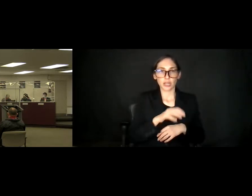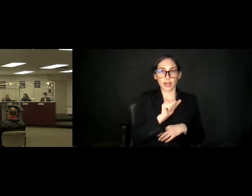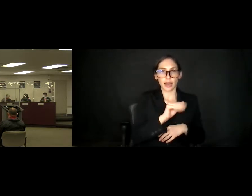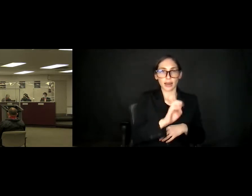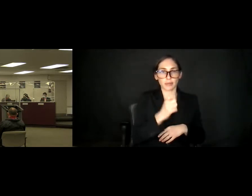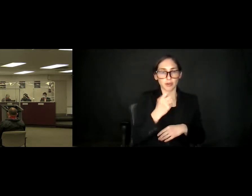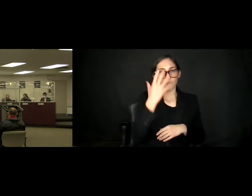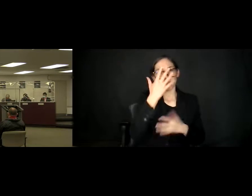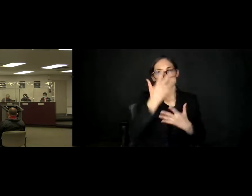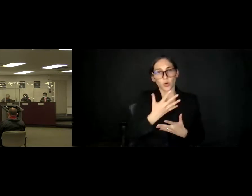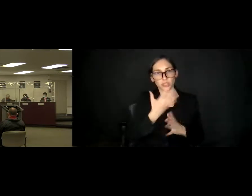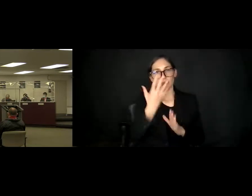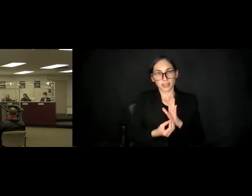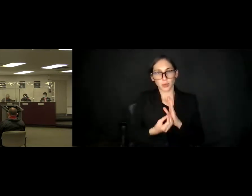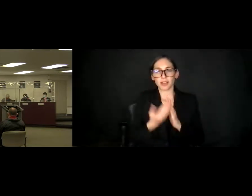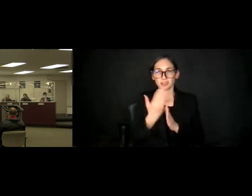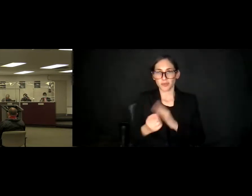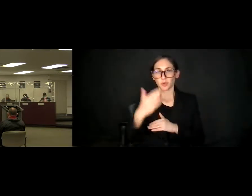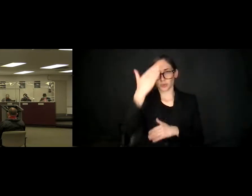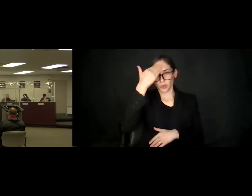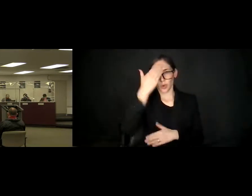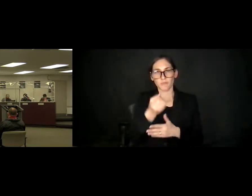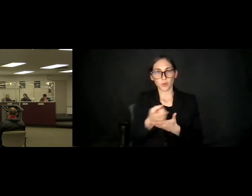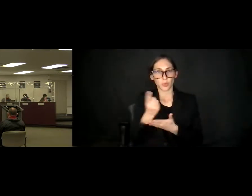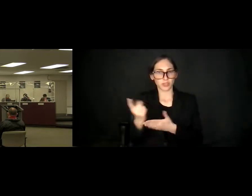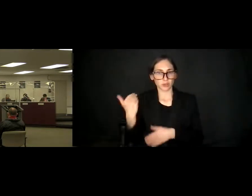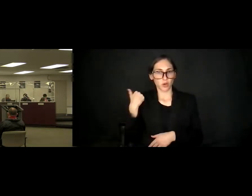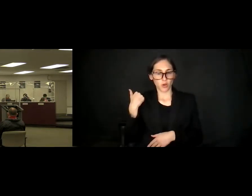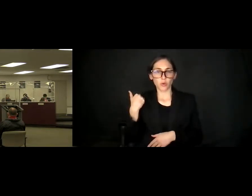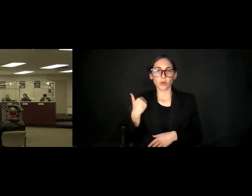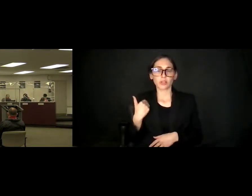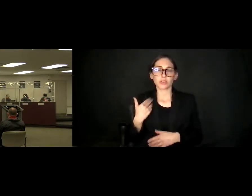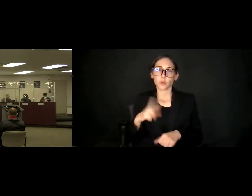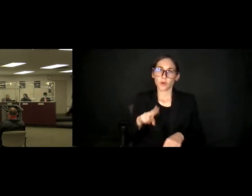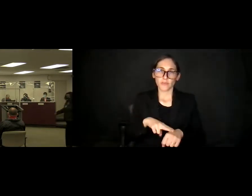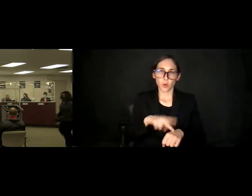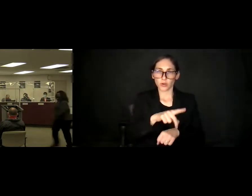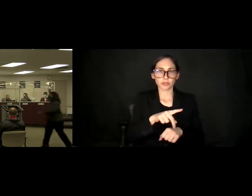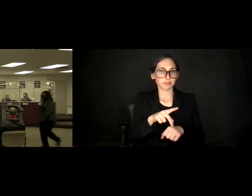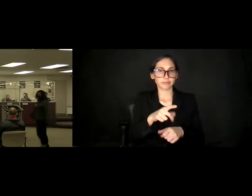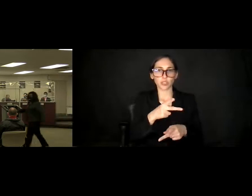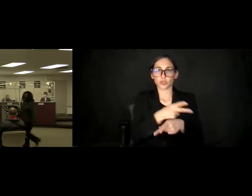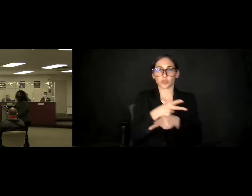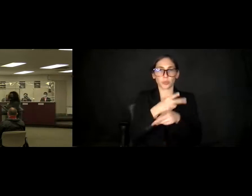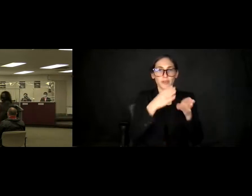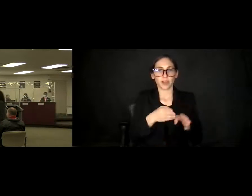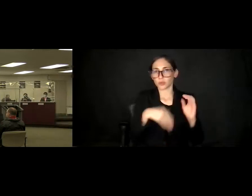as some of you know, a few weeks ago. Uh, he is and so of course, he's not the supervisor of this employee. That would be James Yocum.